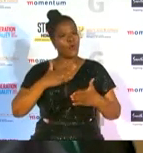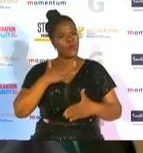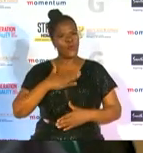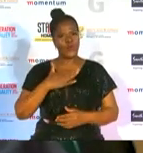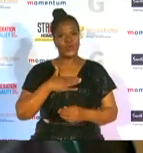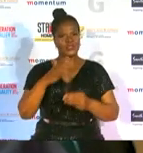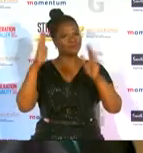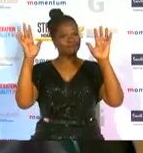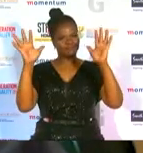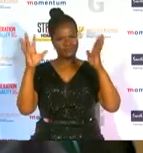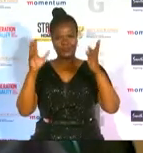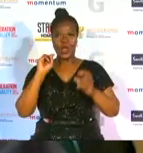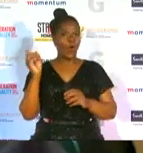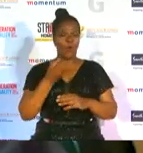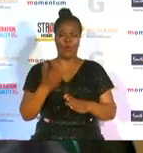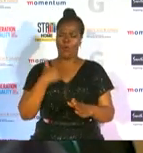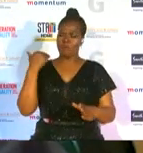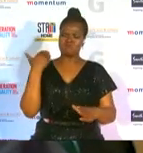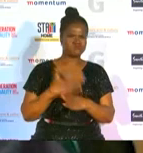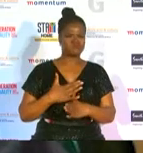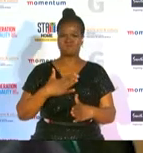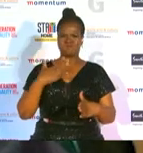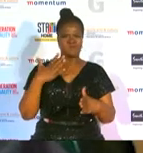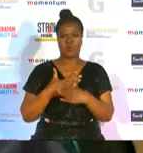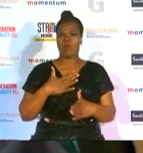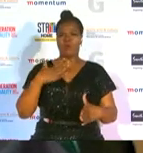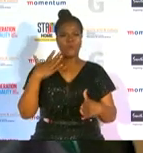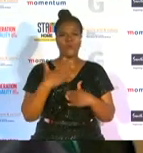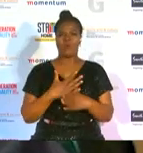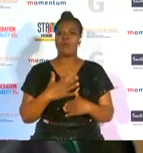working tirelessly in the front line to provide support and